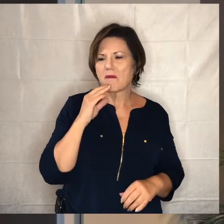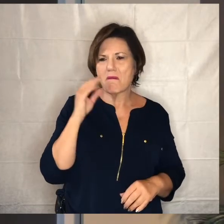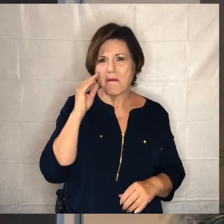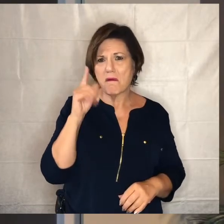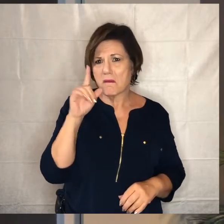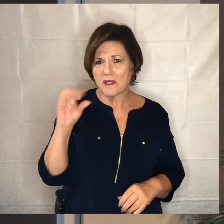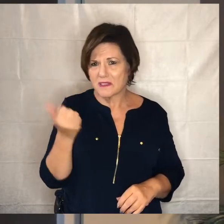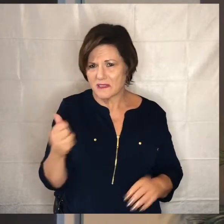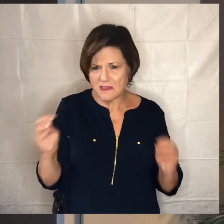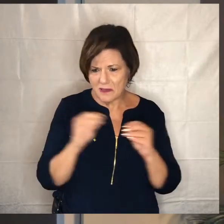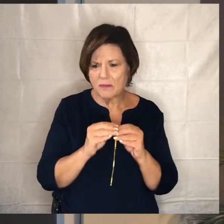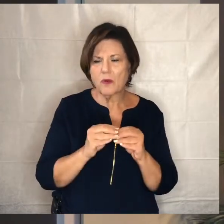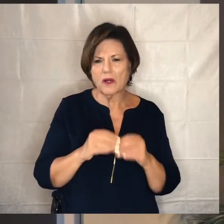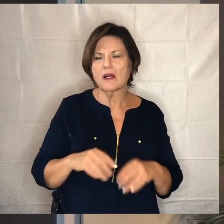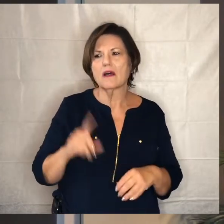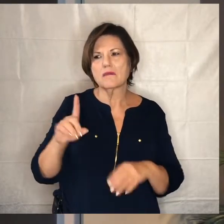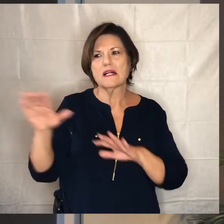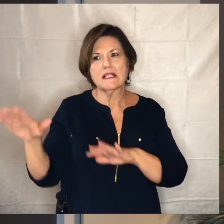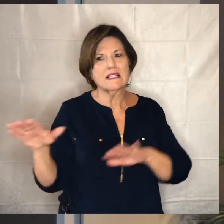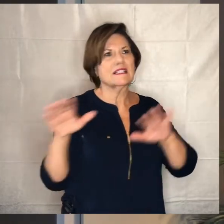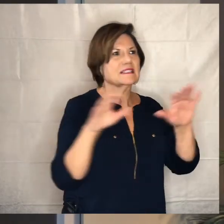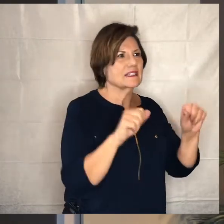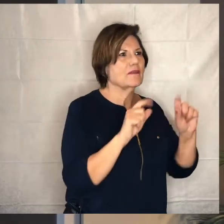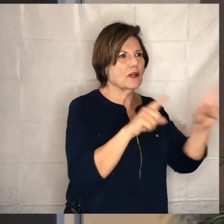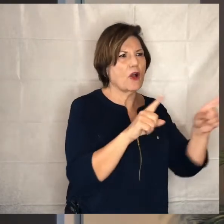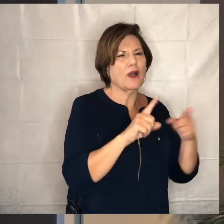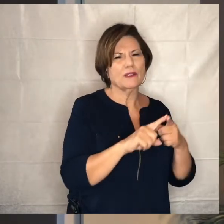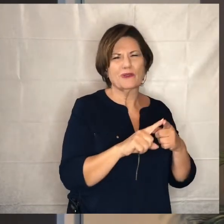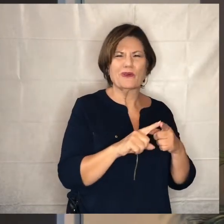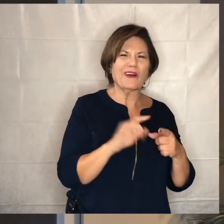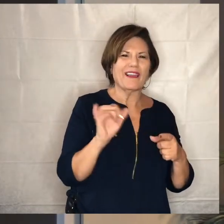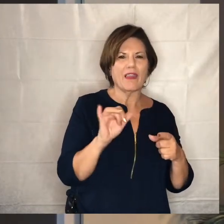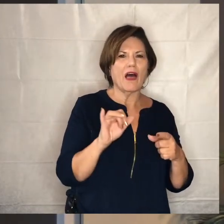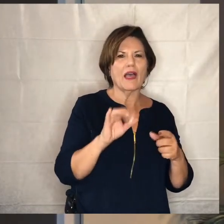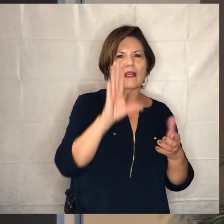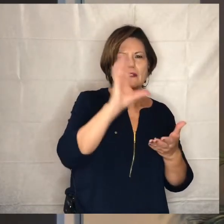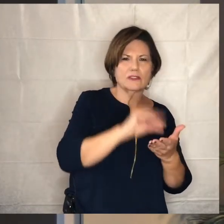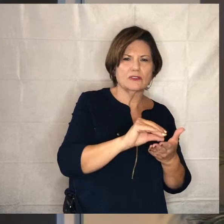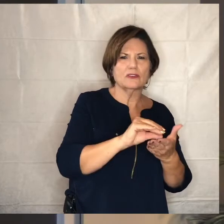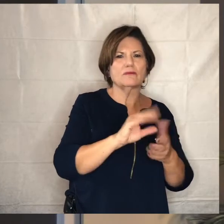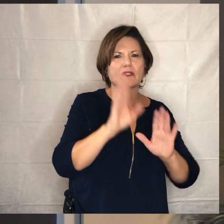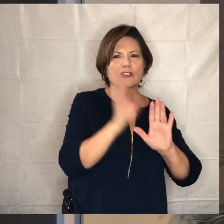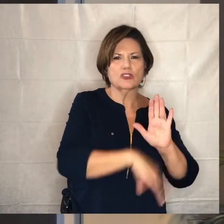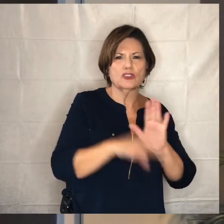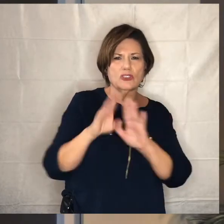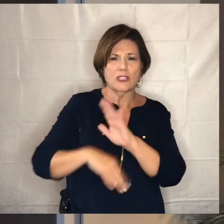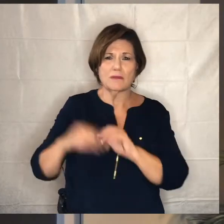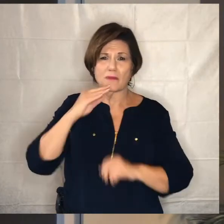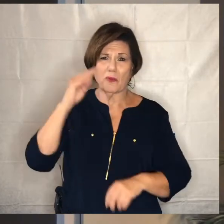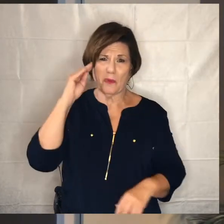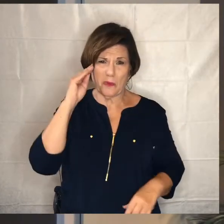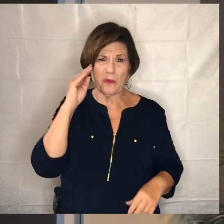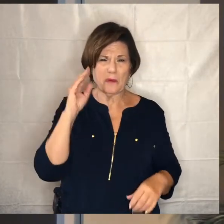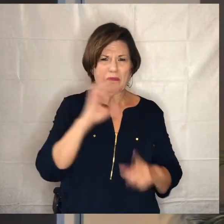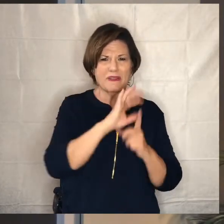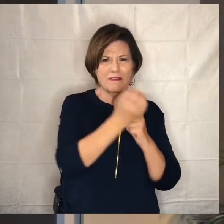and they actually have to go to a place it's section 8 housing or an apartment but they have to kind of create an another environment then for them to